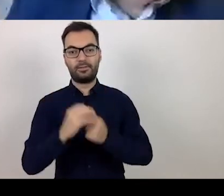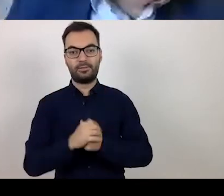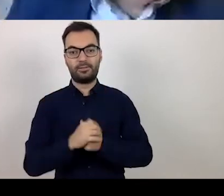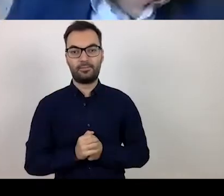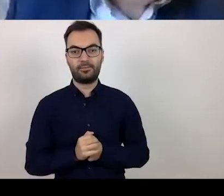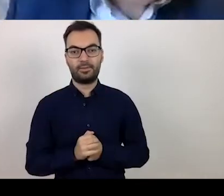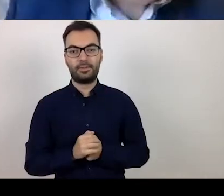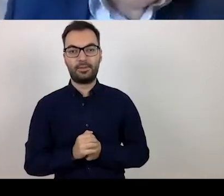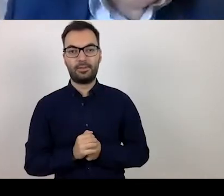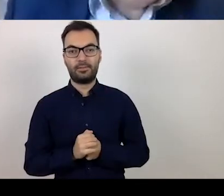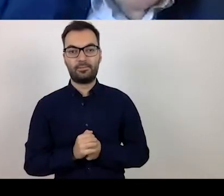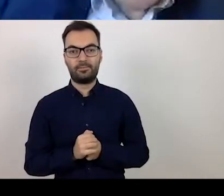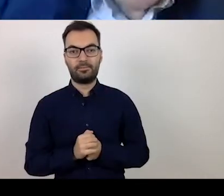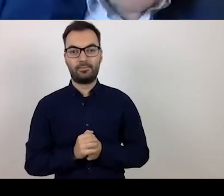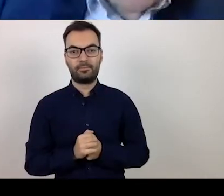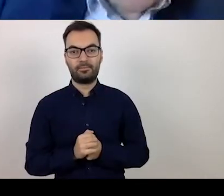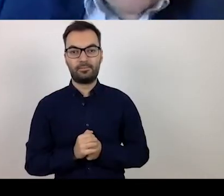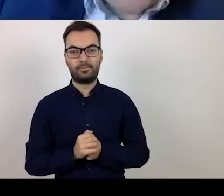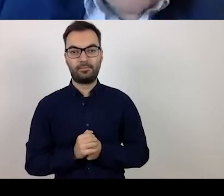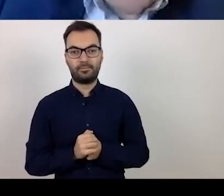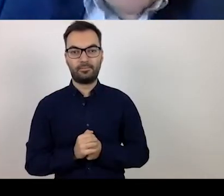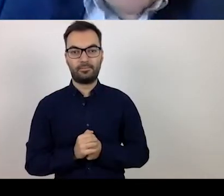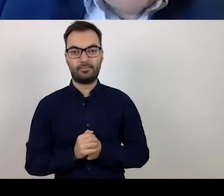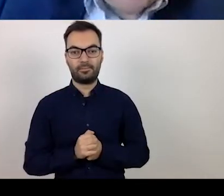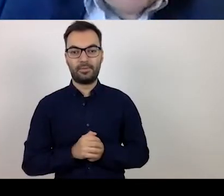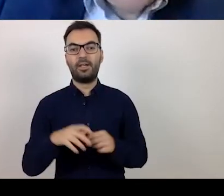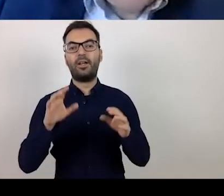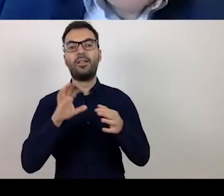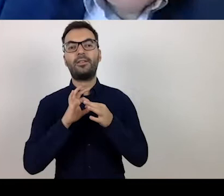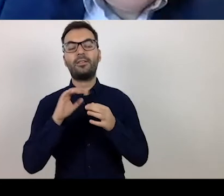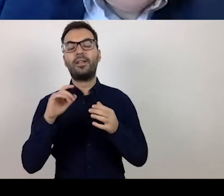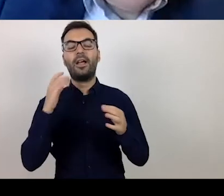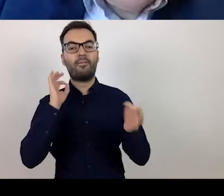related to the effects of the state of the epidemic